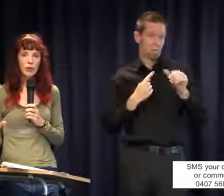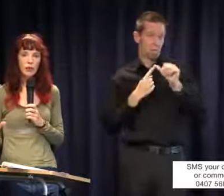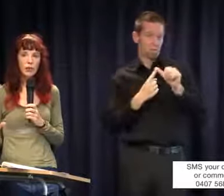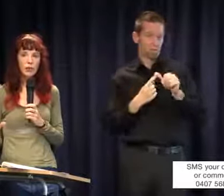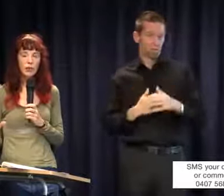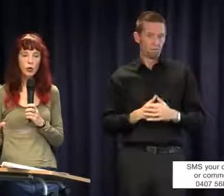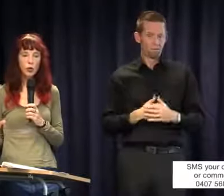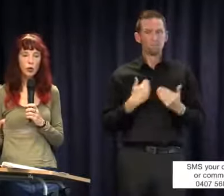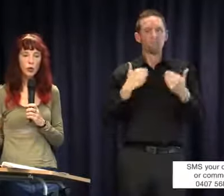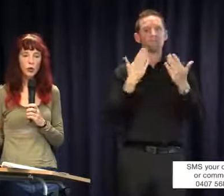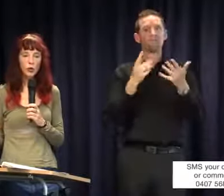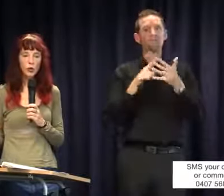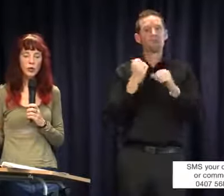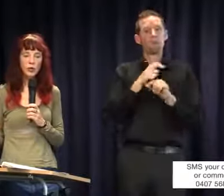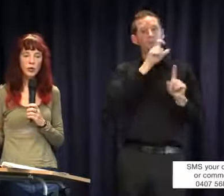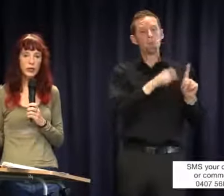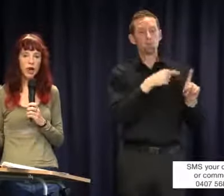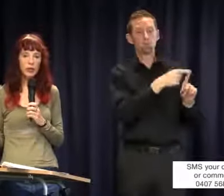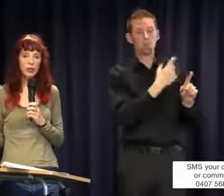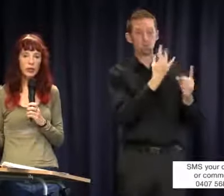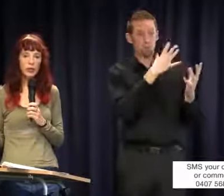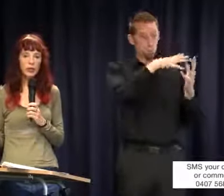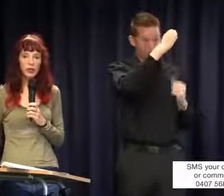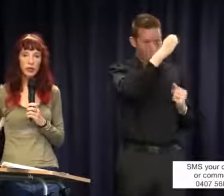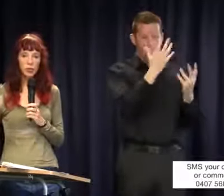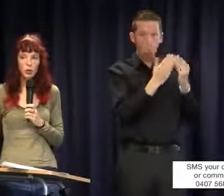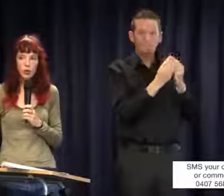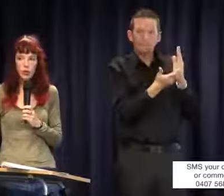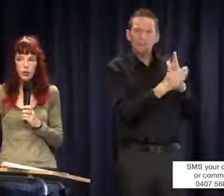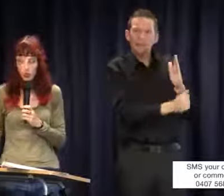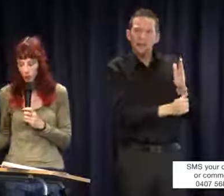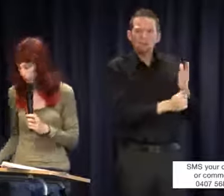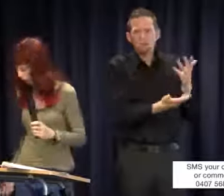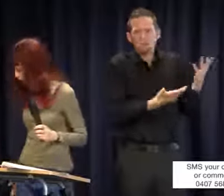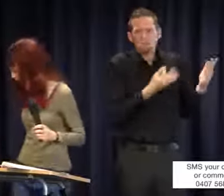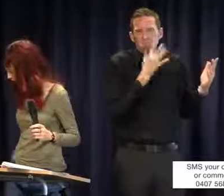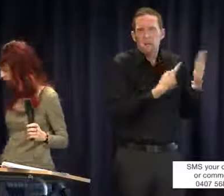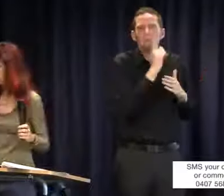of having someone who is not qualified with all the skills is highly unlikely, but I just wanted to give that example.